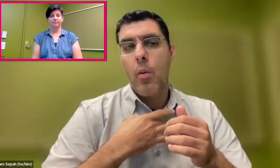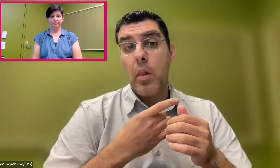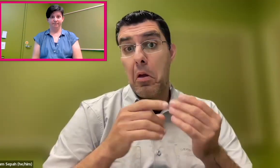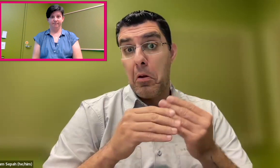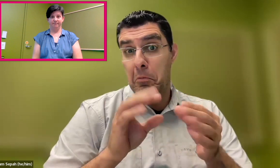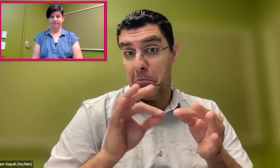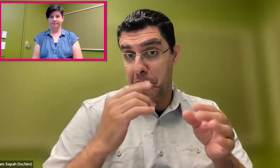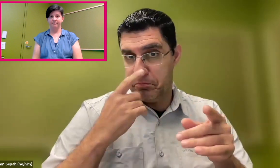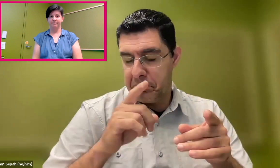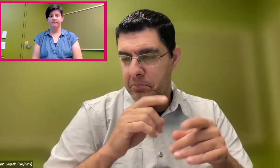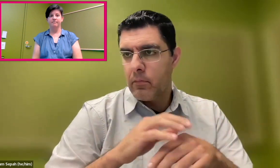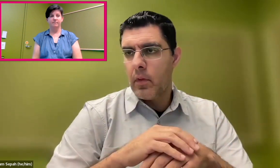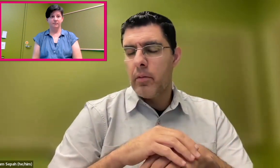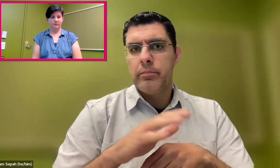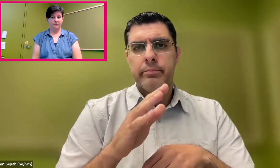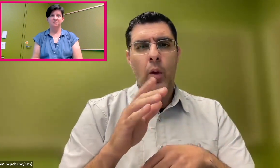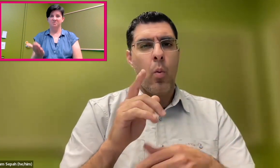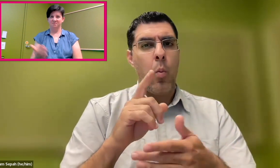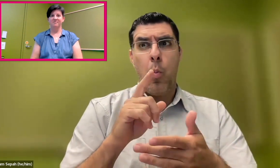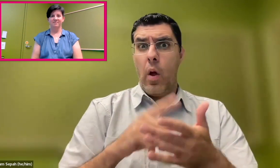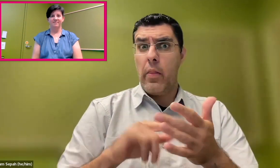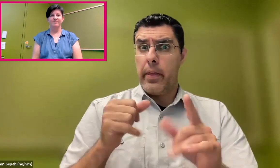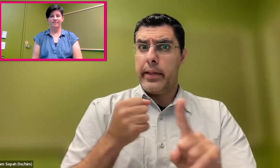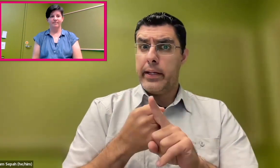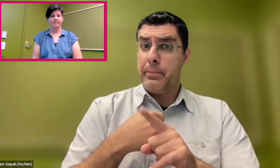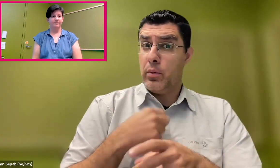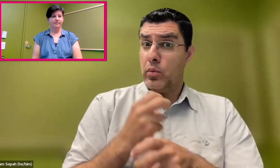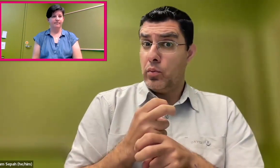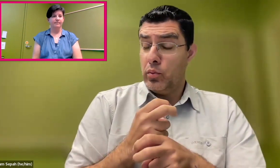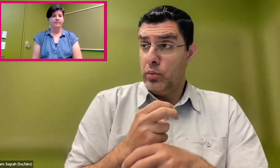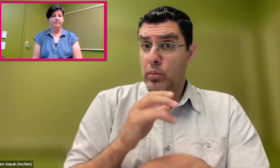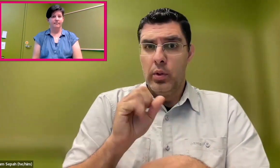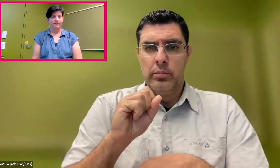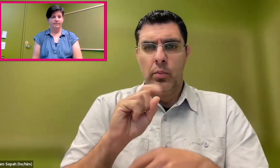If I may add one more comment,